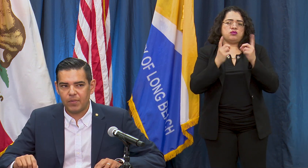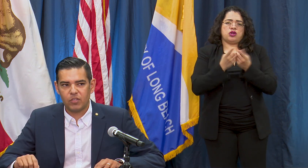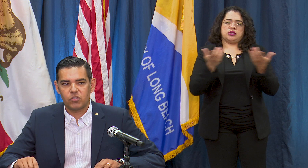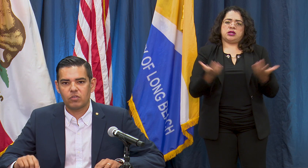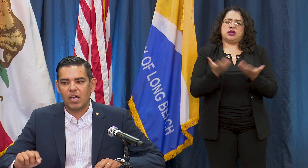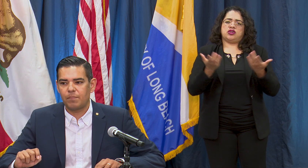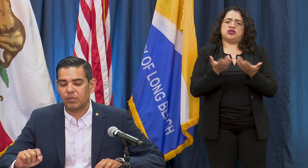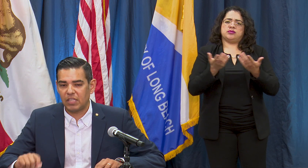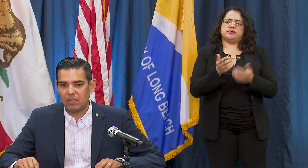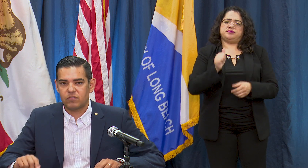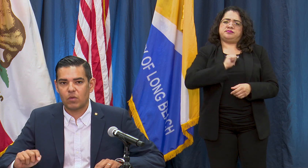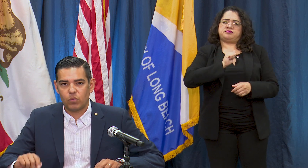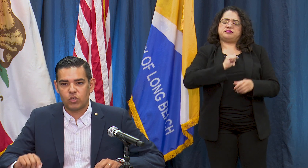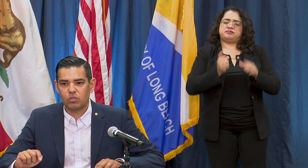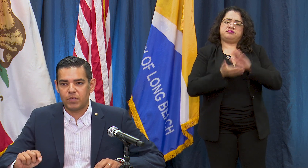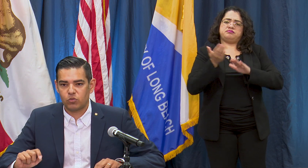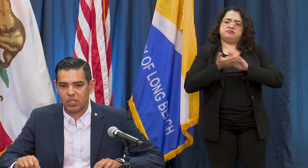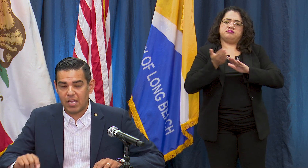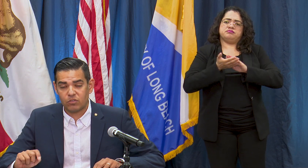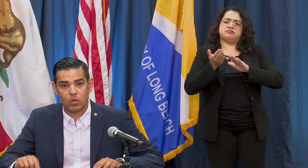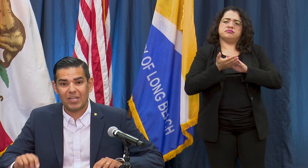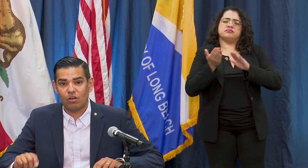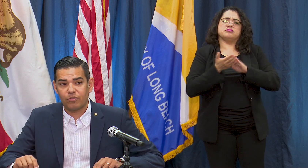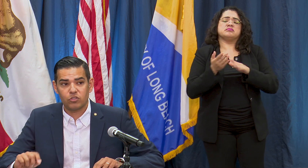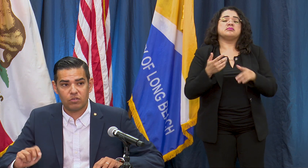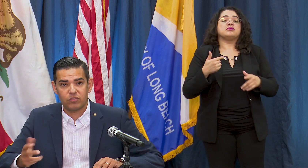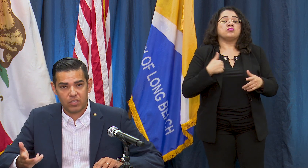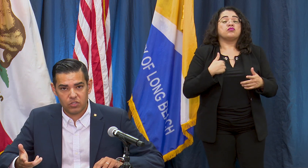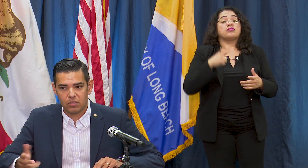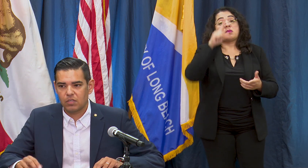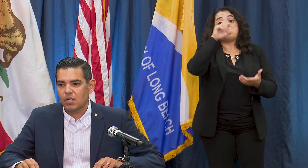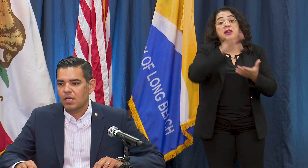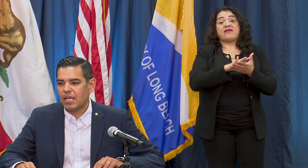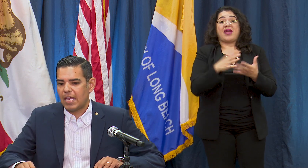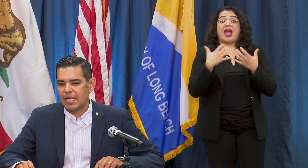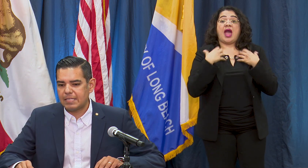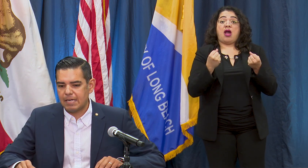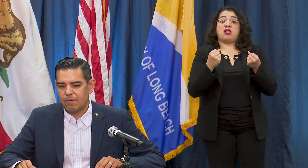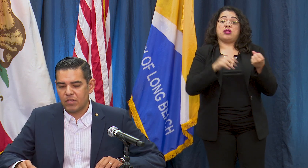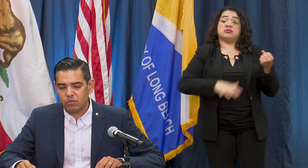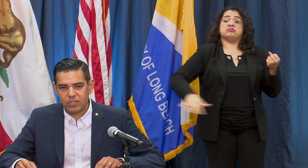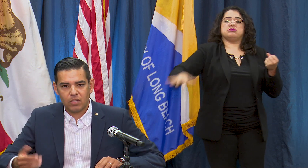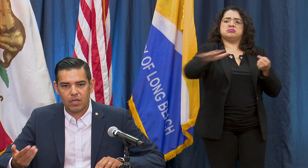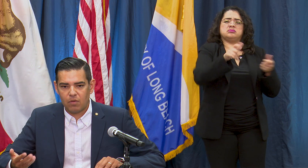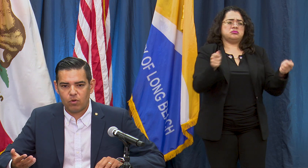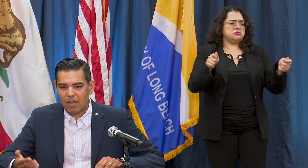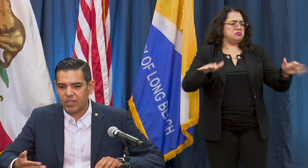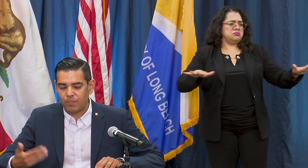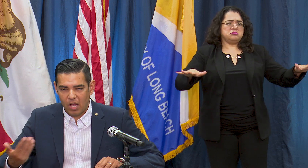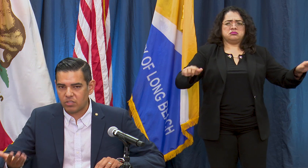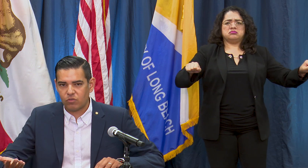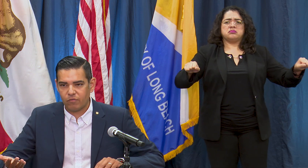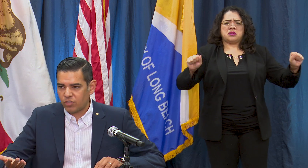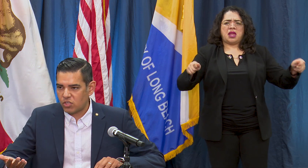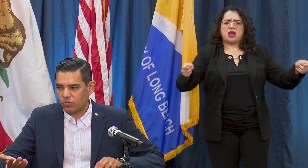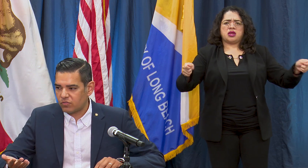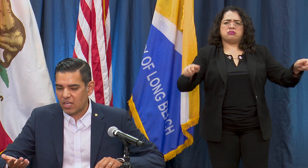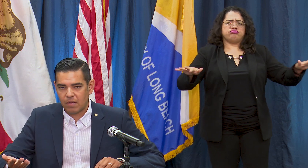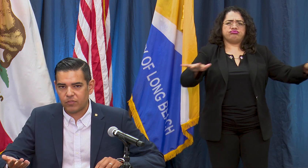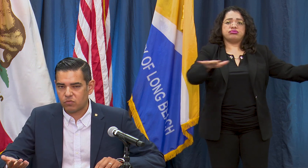Beach believes that we should be treated as our own health jurisdiction and so we're having a positive conversation with the state about this